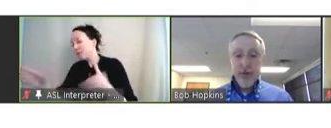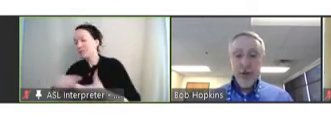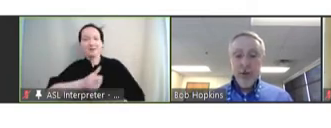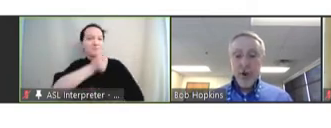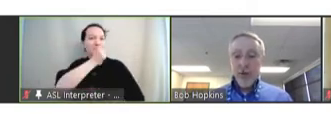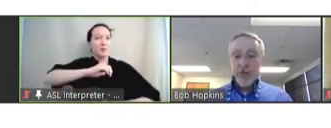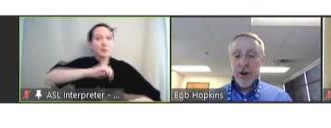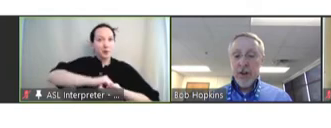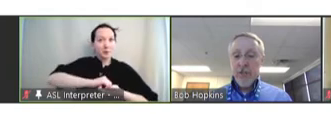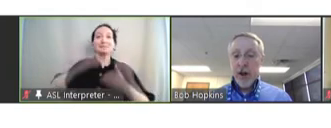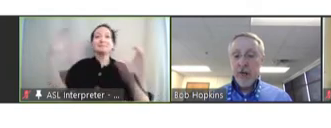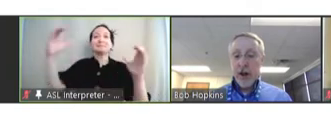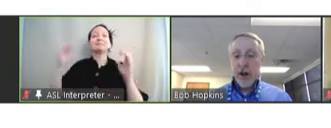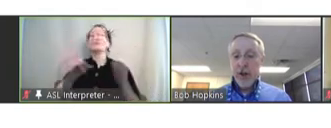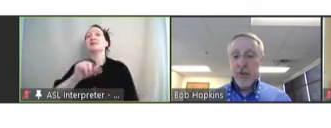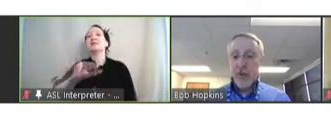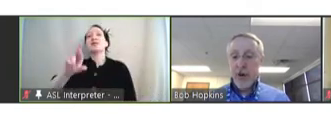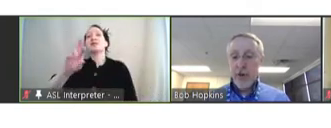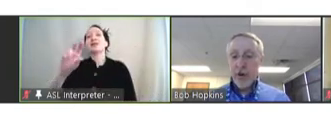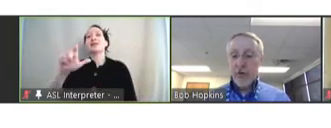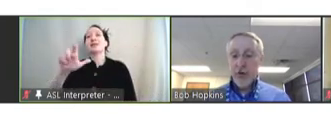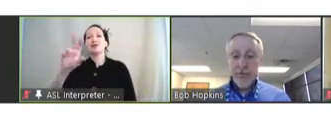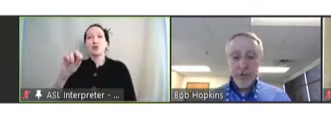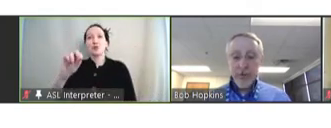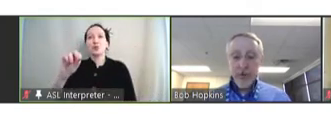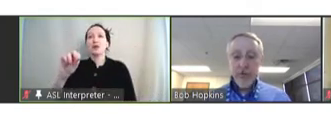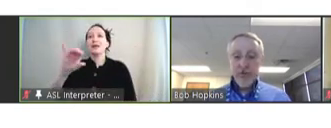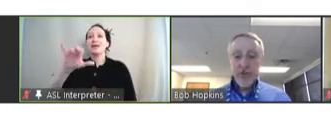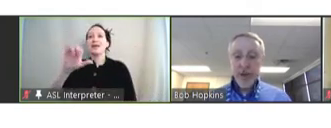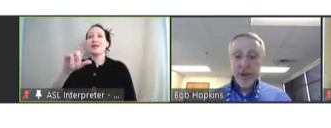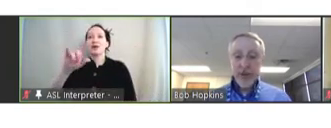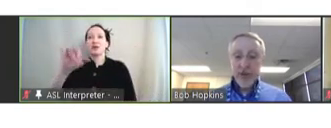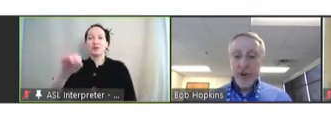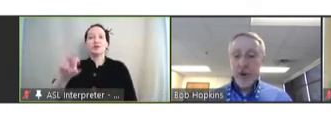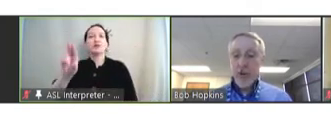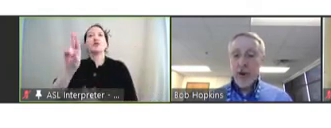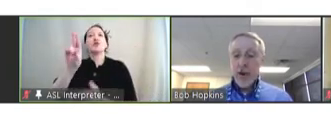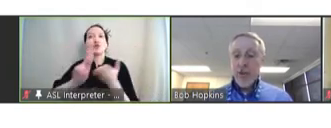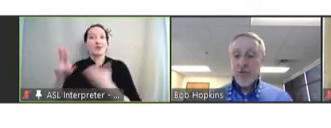We'll also hear from Dr. Alejandro Cravioto from the University of Mexico and the chair